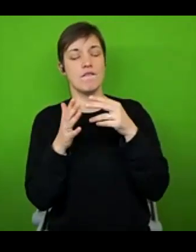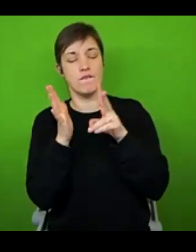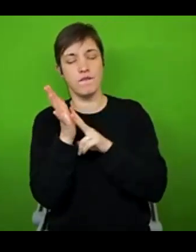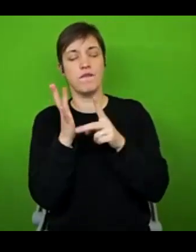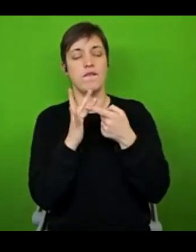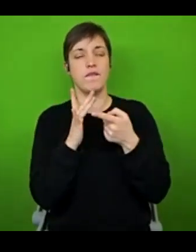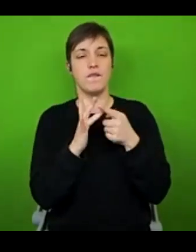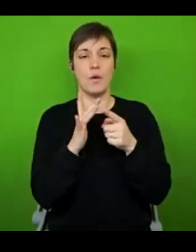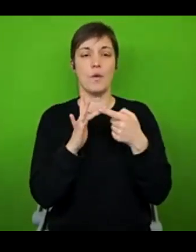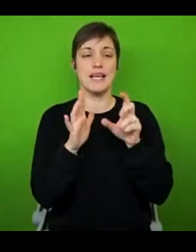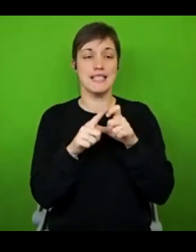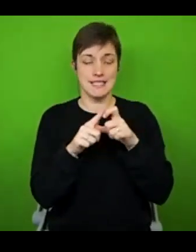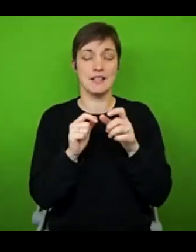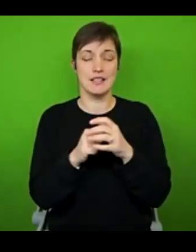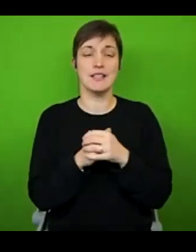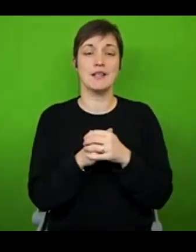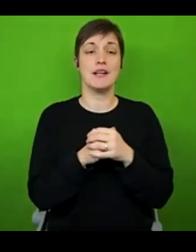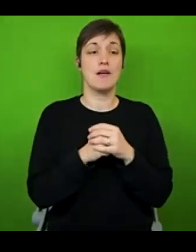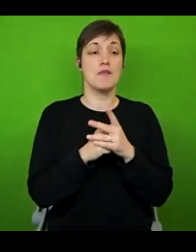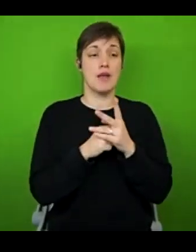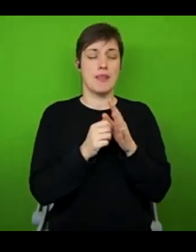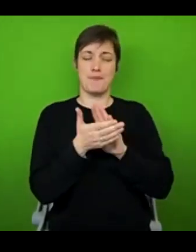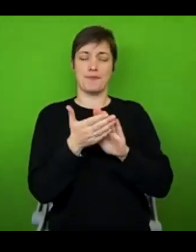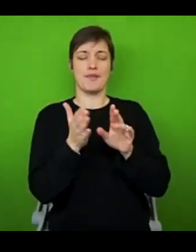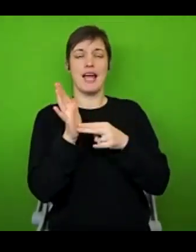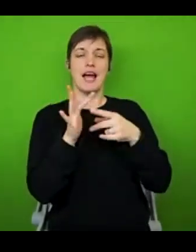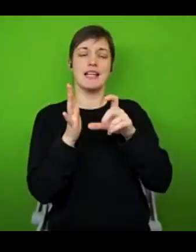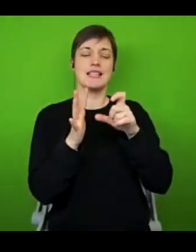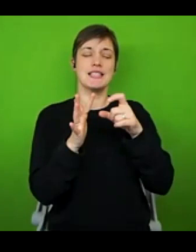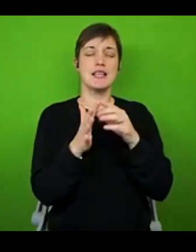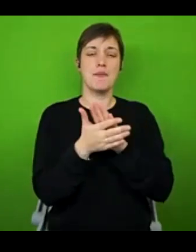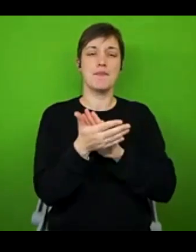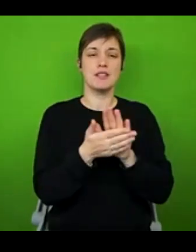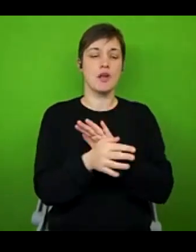look on those hashtags have a scroll through and see if there are any people who jump out to you. There are also